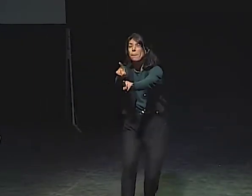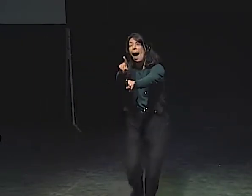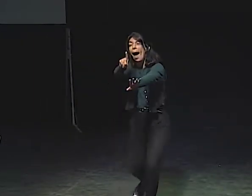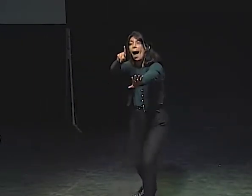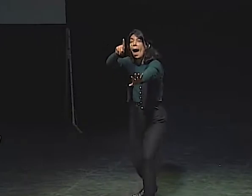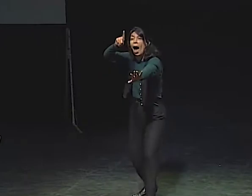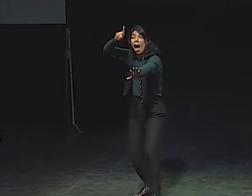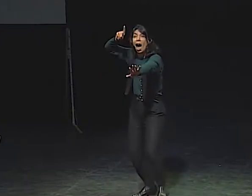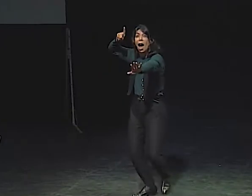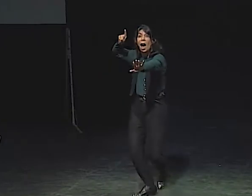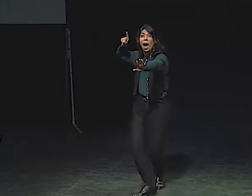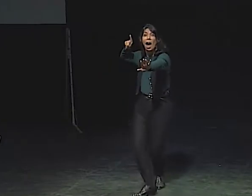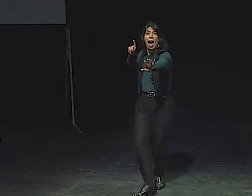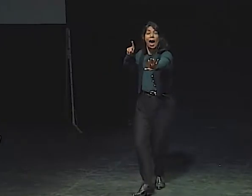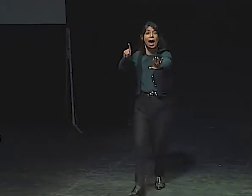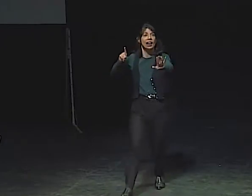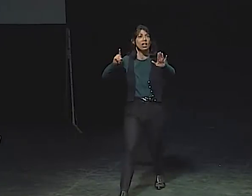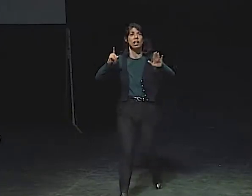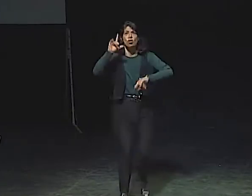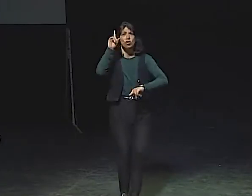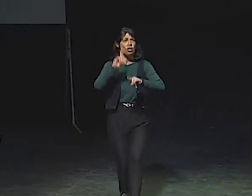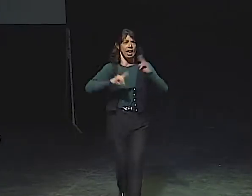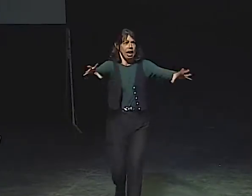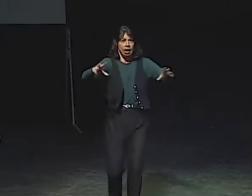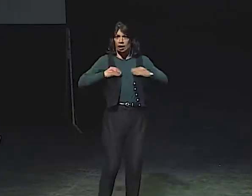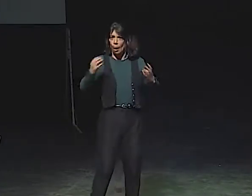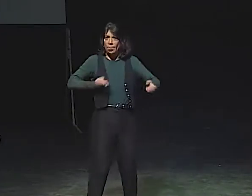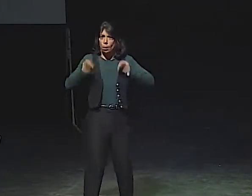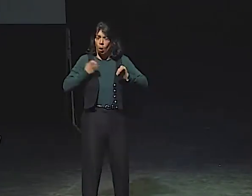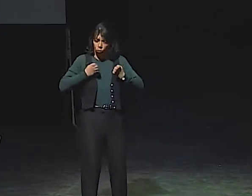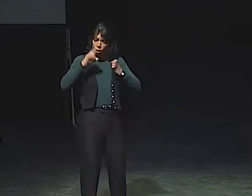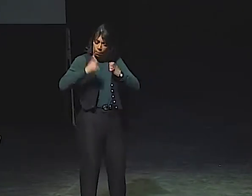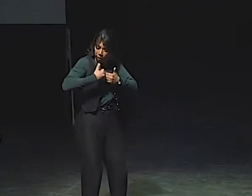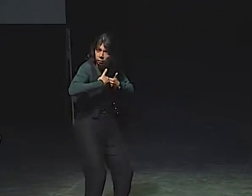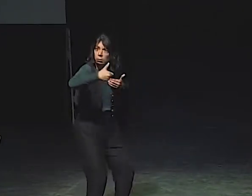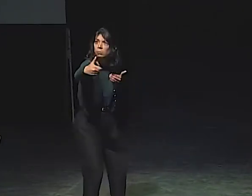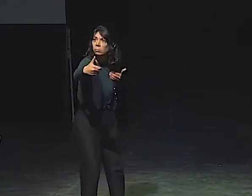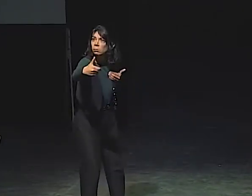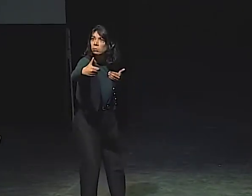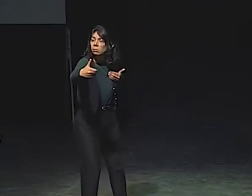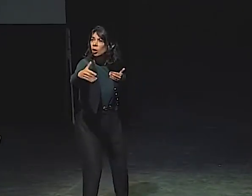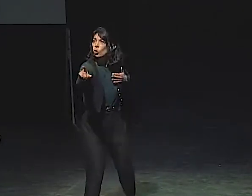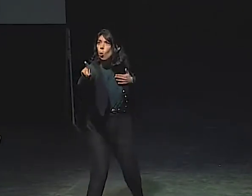WAS TO TELL HER THAT HER MOTHER DIED, SHE WENT WAY BACK.